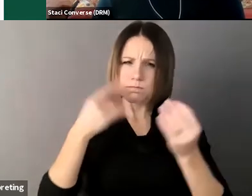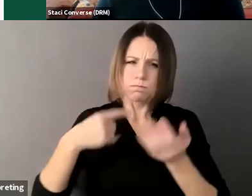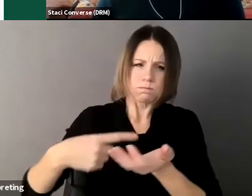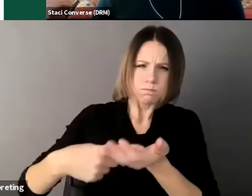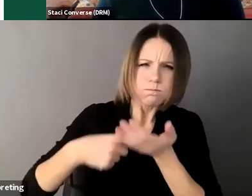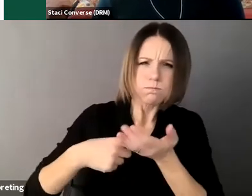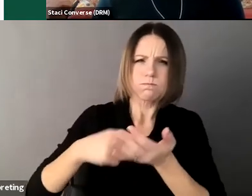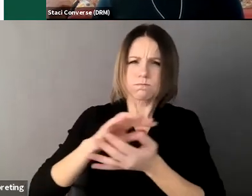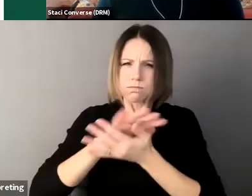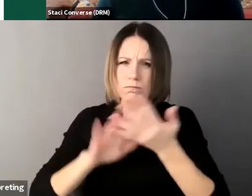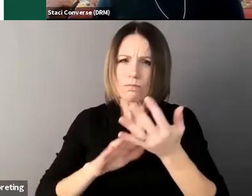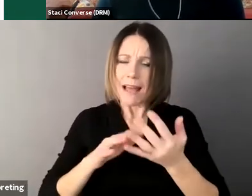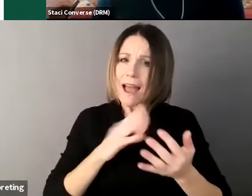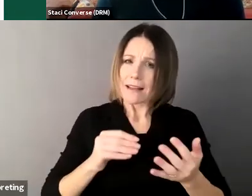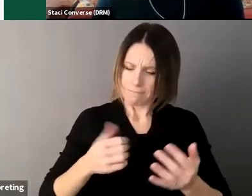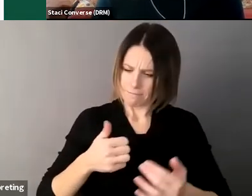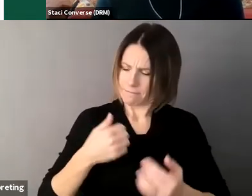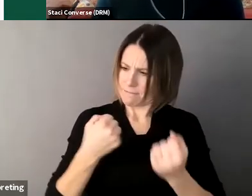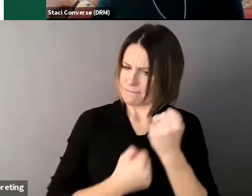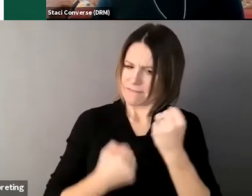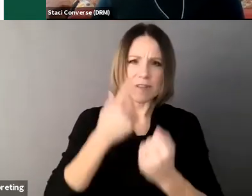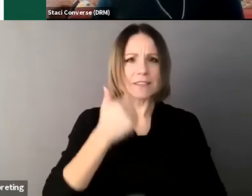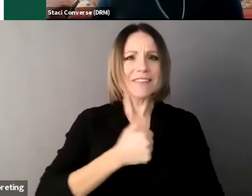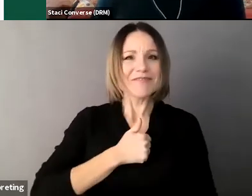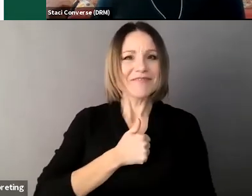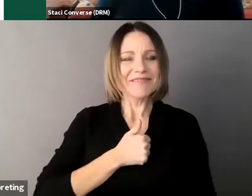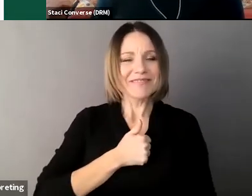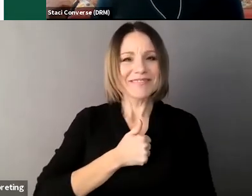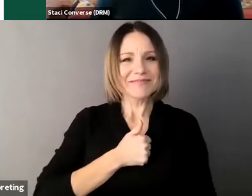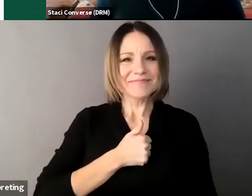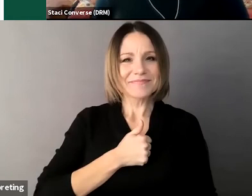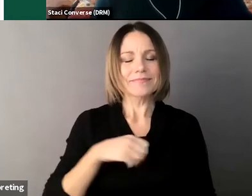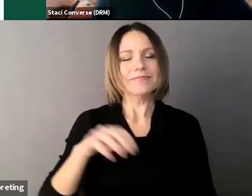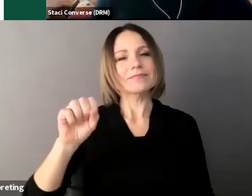um you know and in some ways as we've kind of talked about like uh supported decision-making